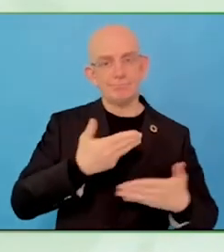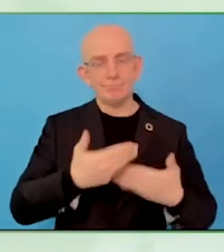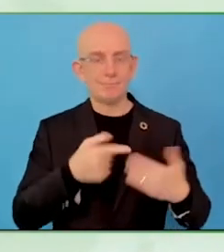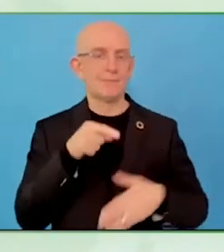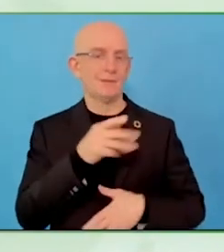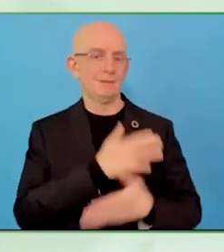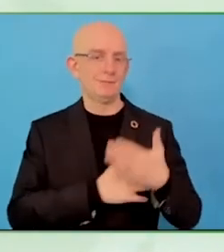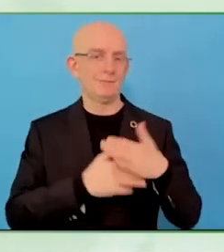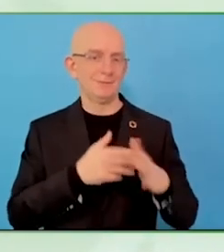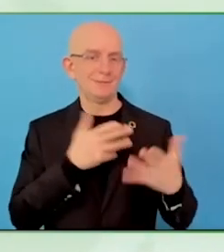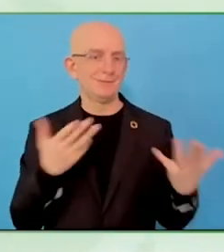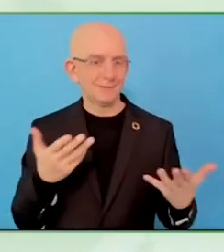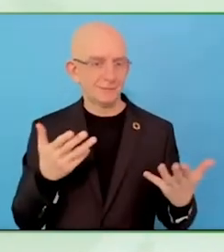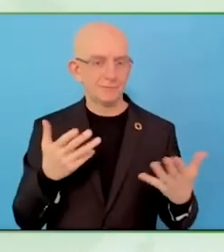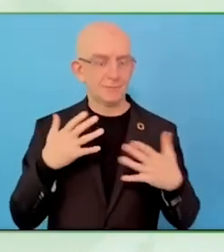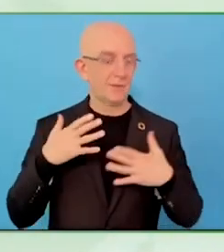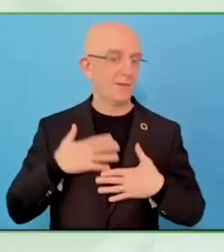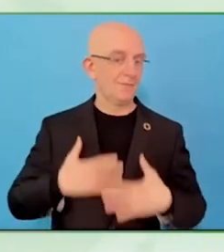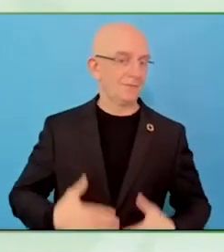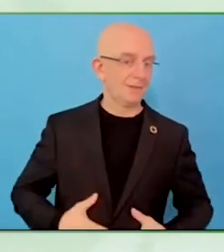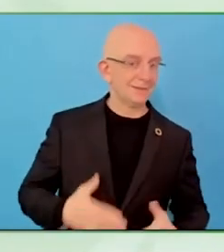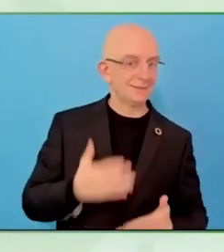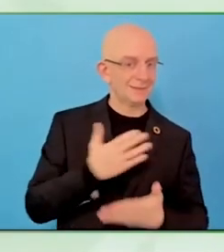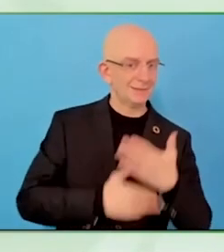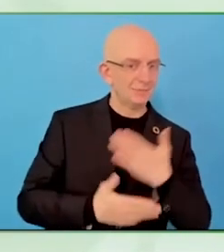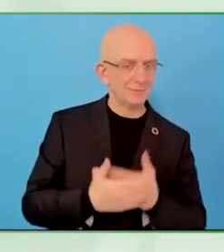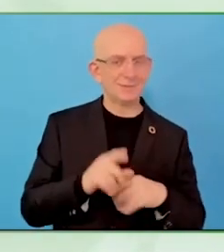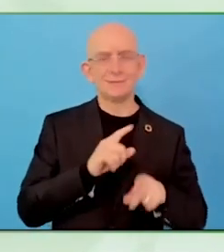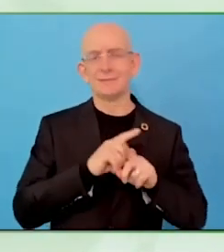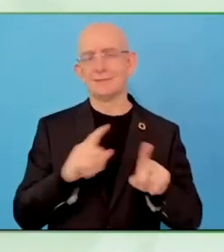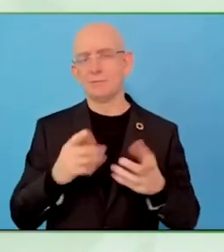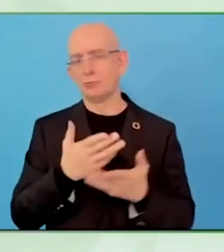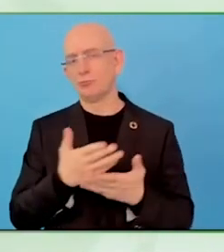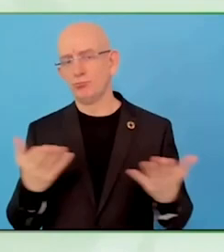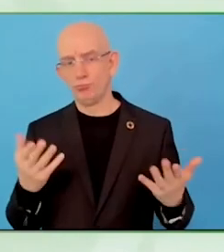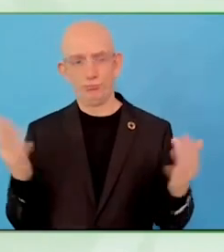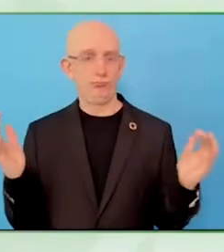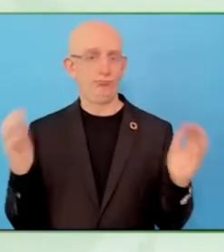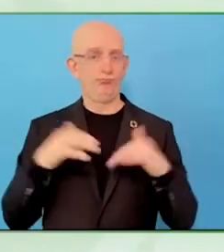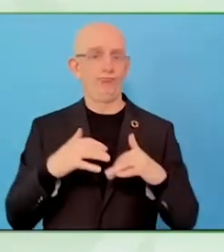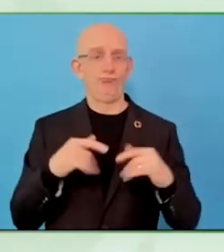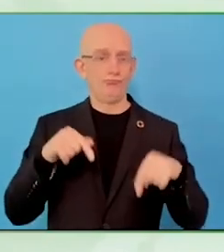families of those with this abilities. Wow, what a start.